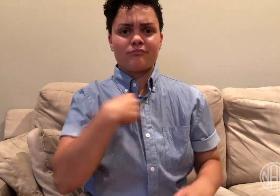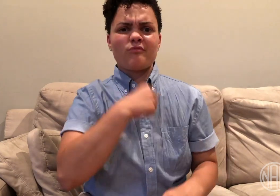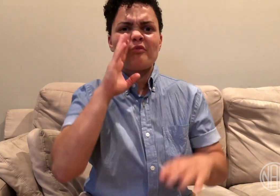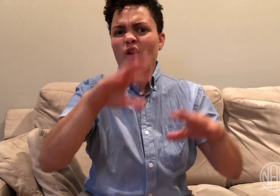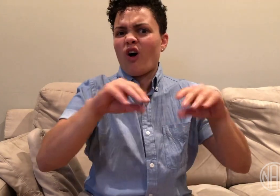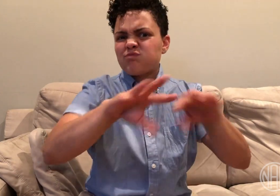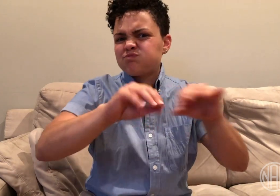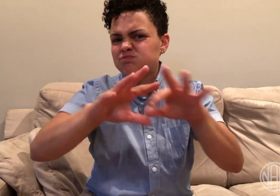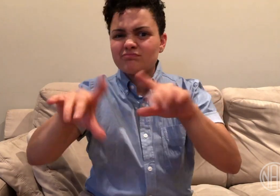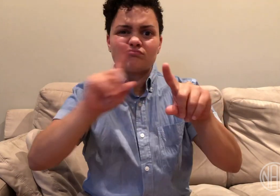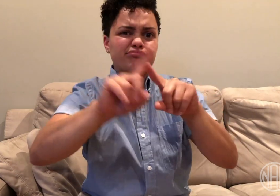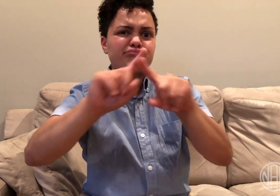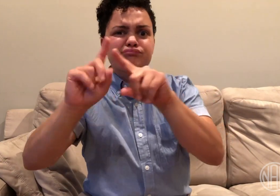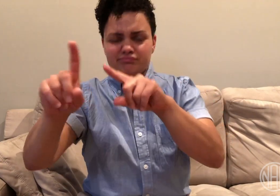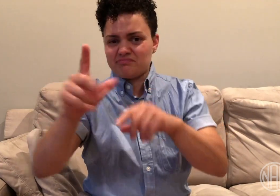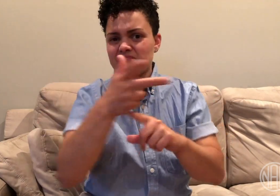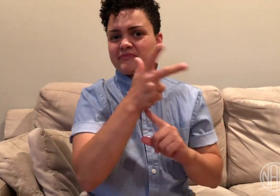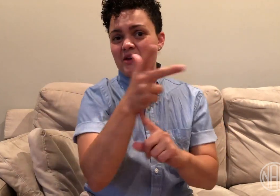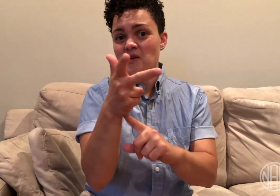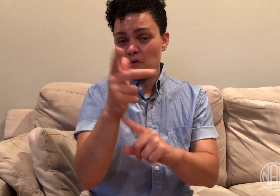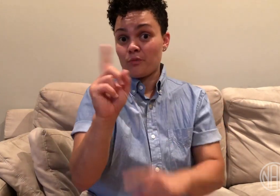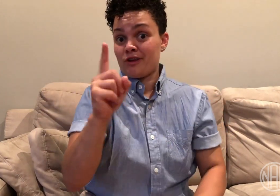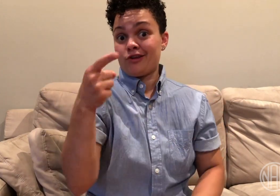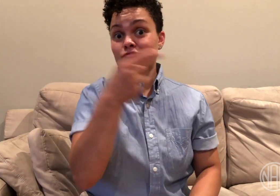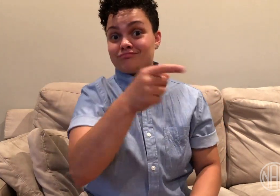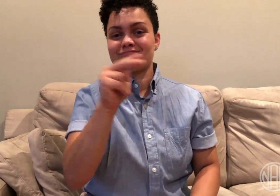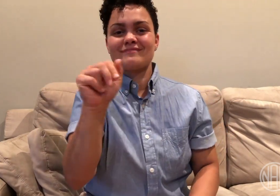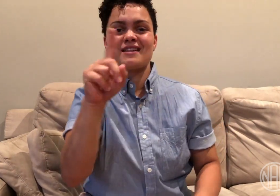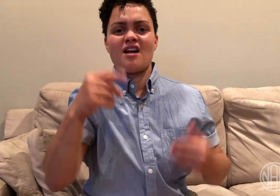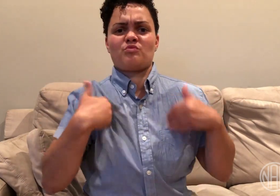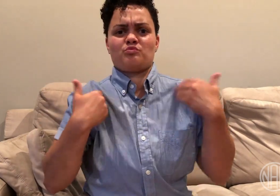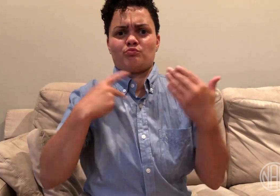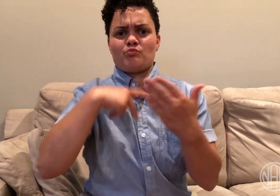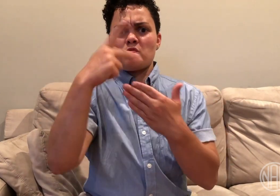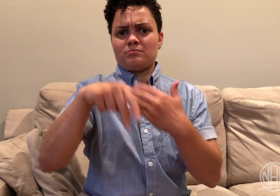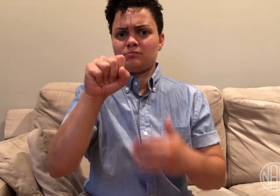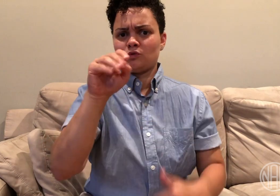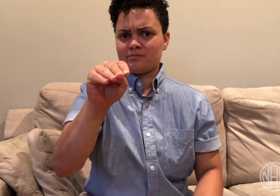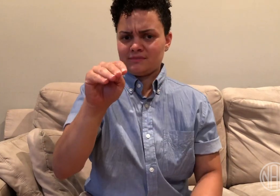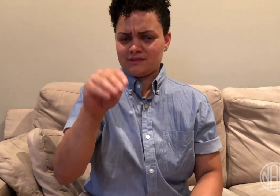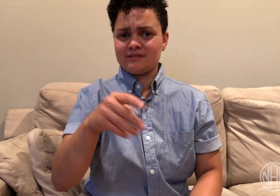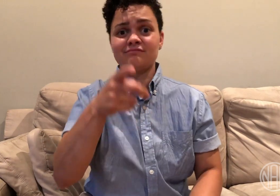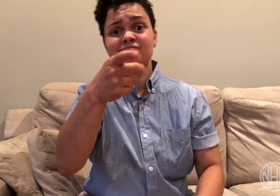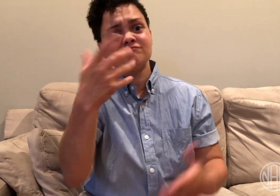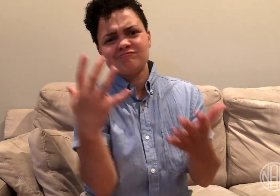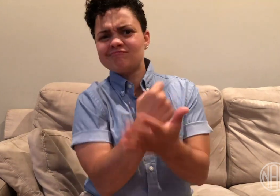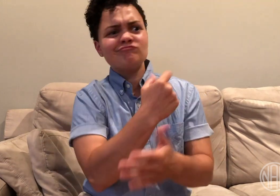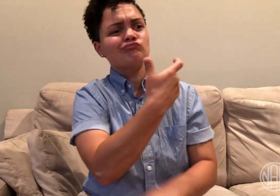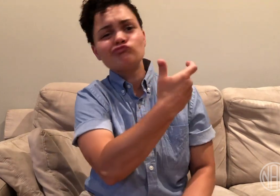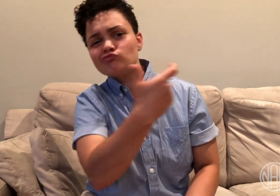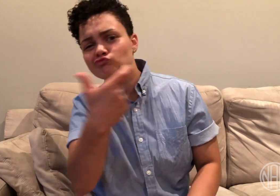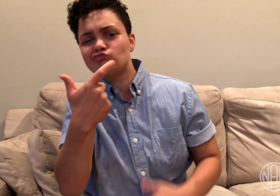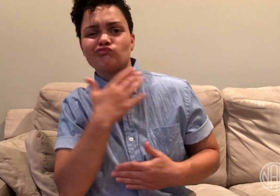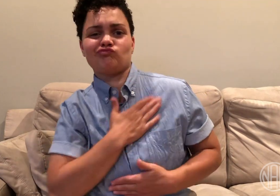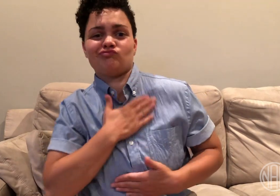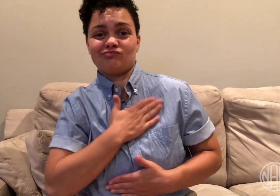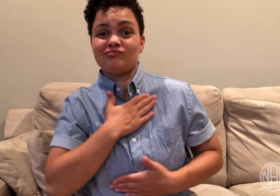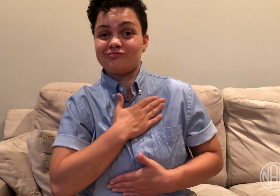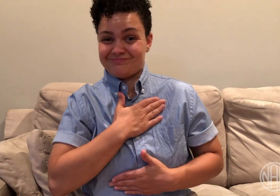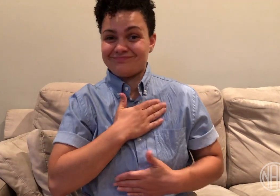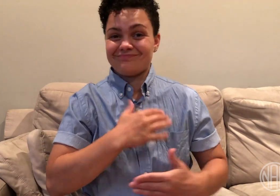we will release videos on the NAD Youth Programs social media page so you can watch them!